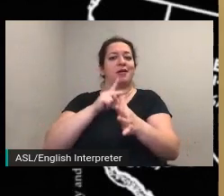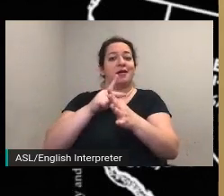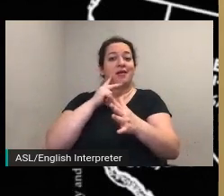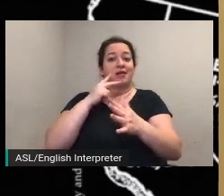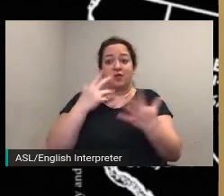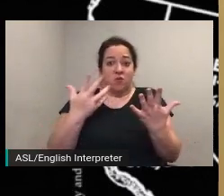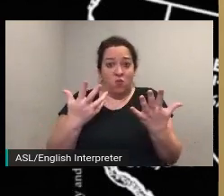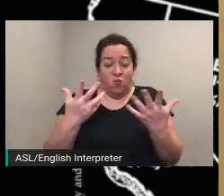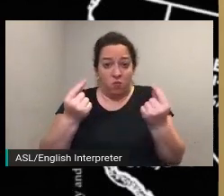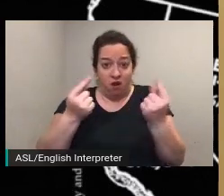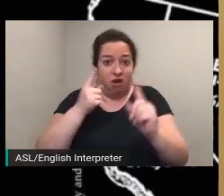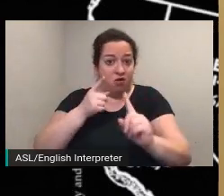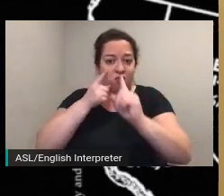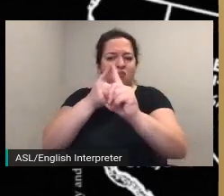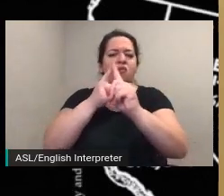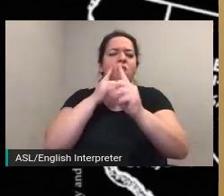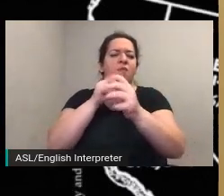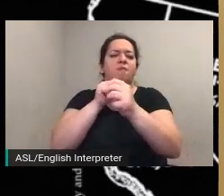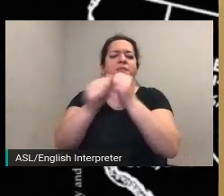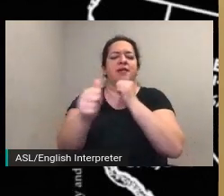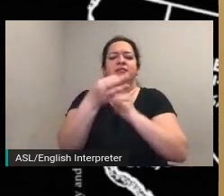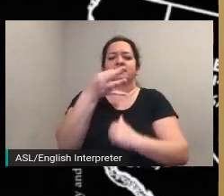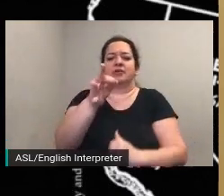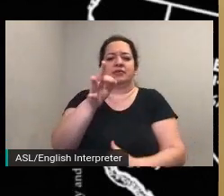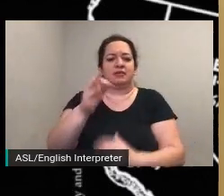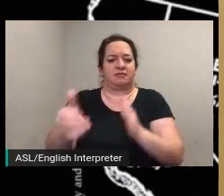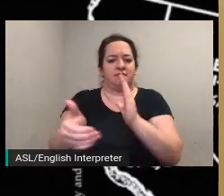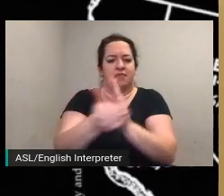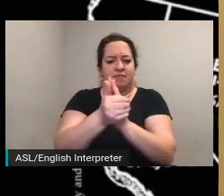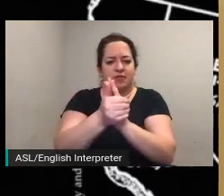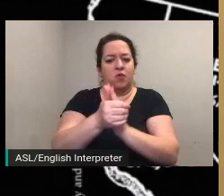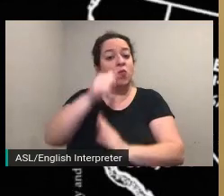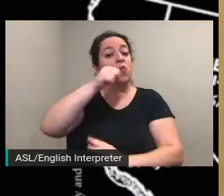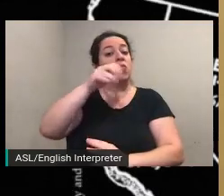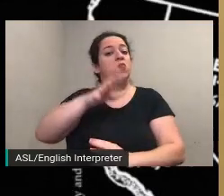the women understood the power of using effective communications